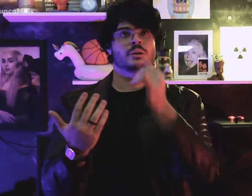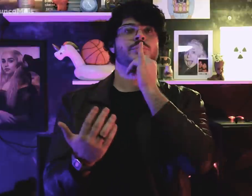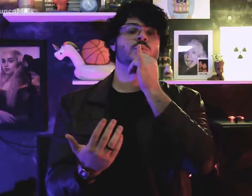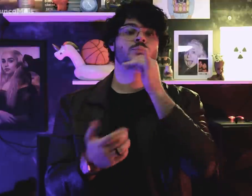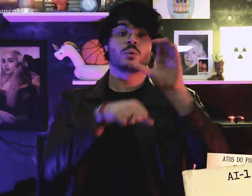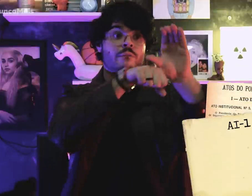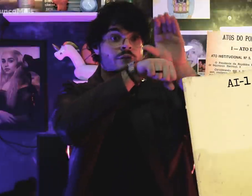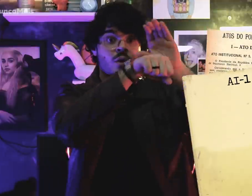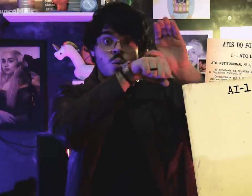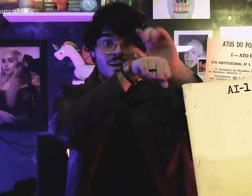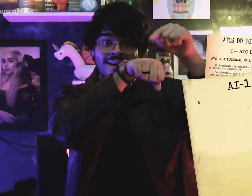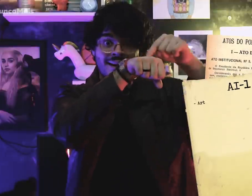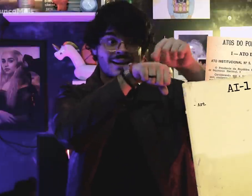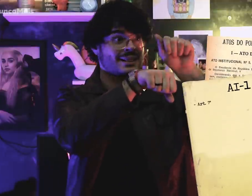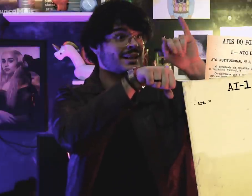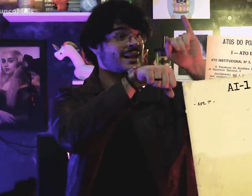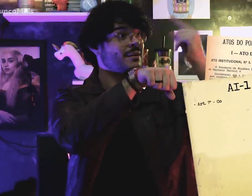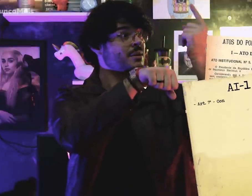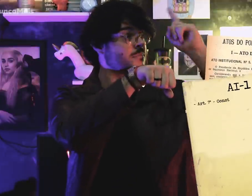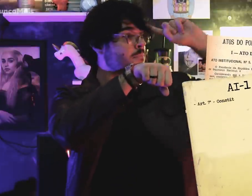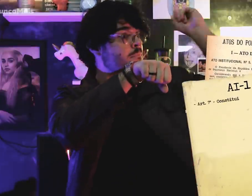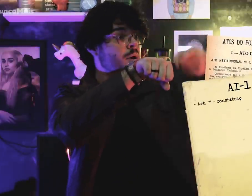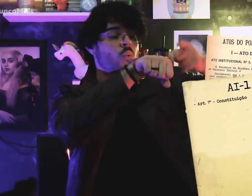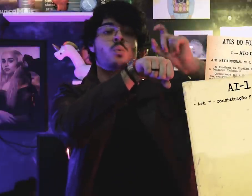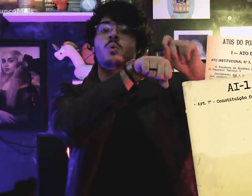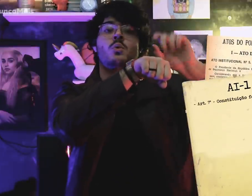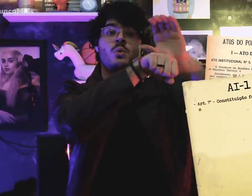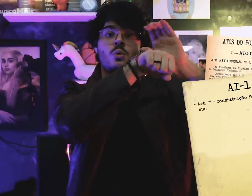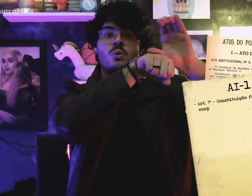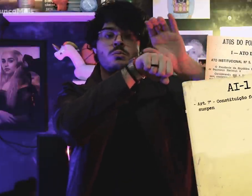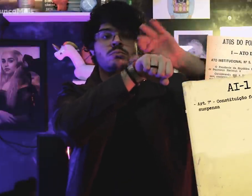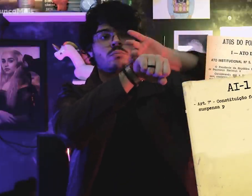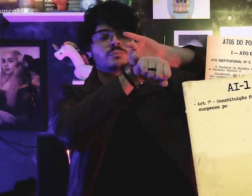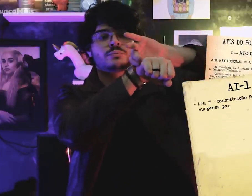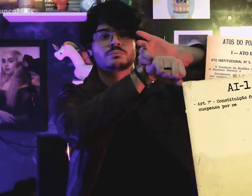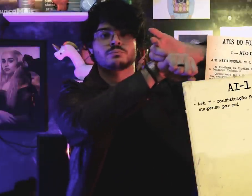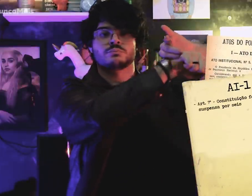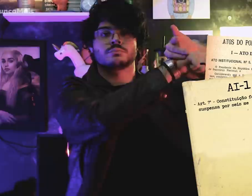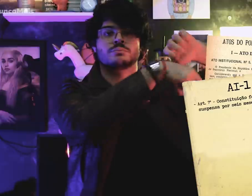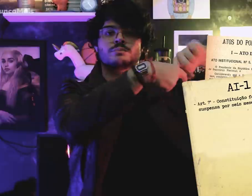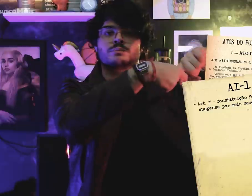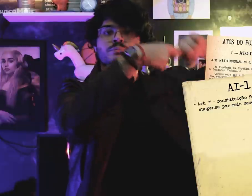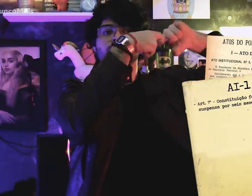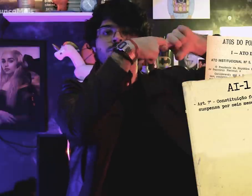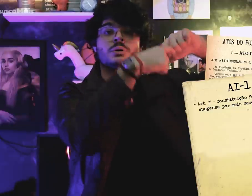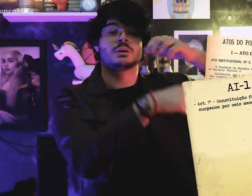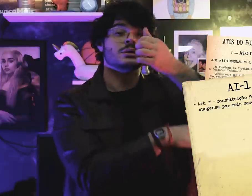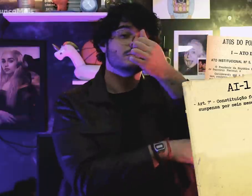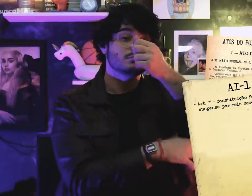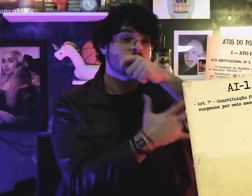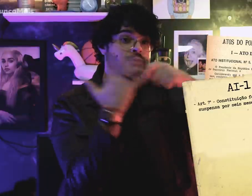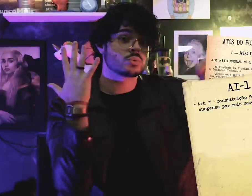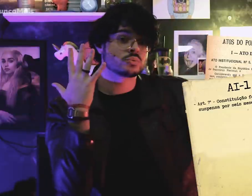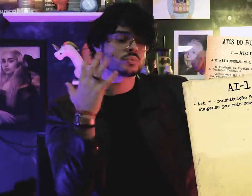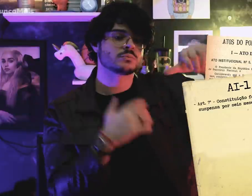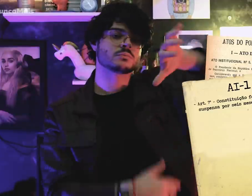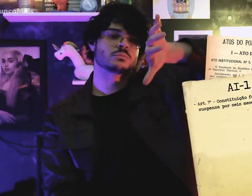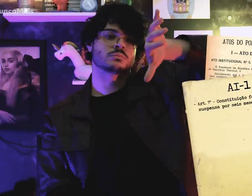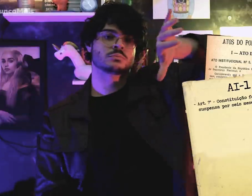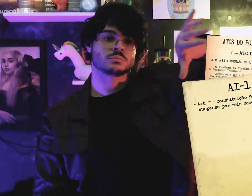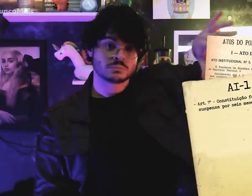since AI-1 suspended the Constitution for six months.